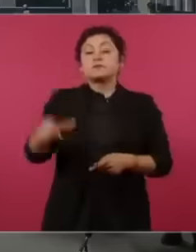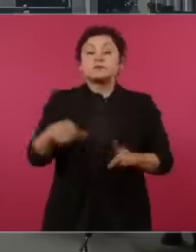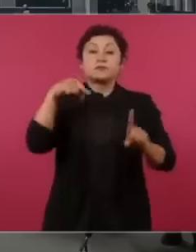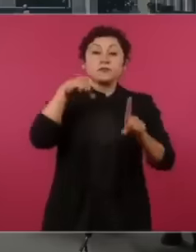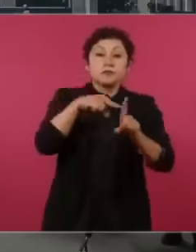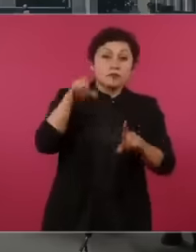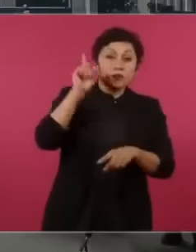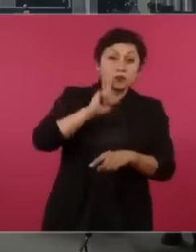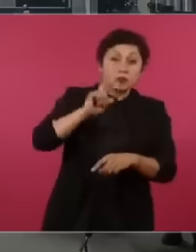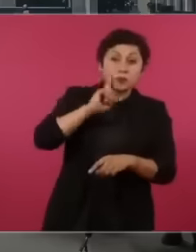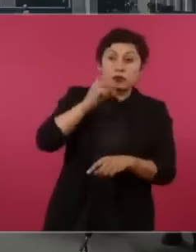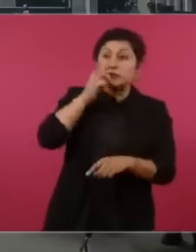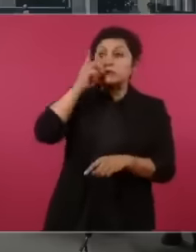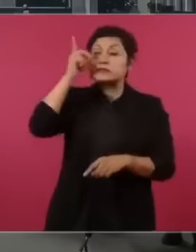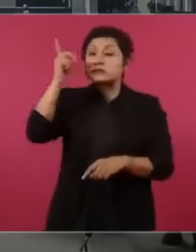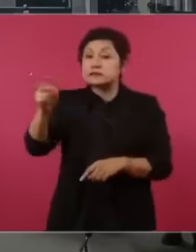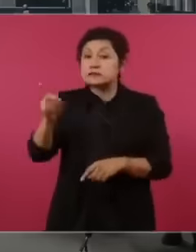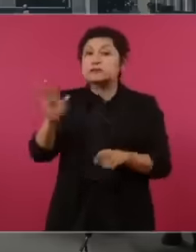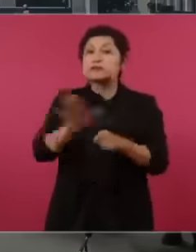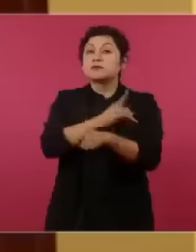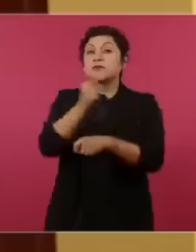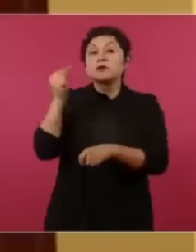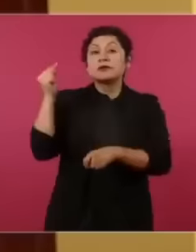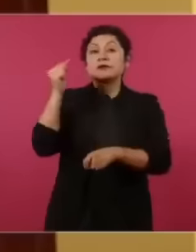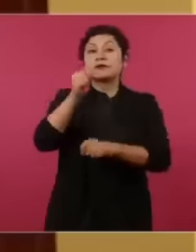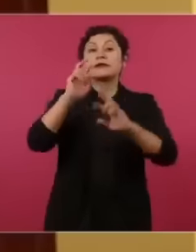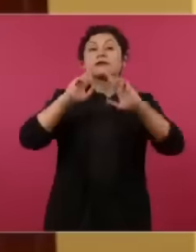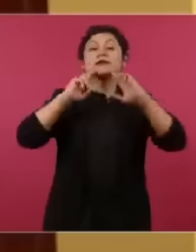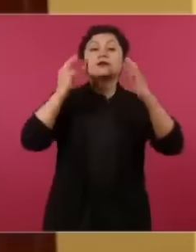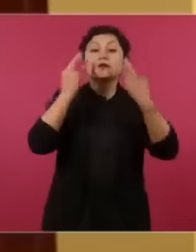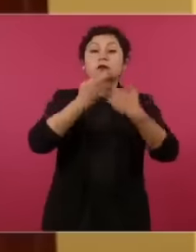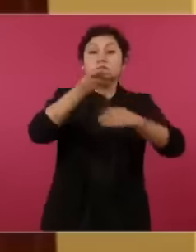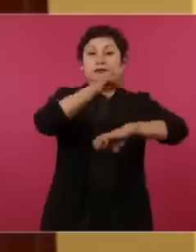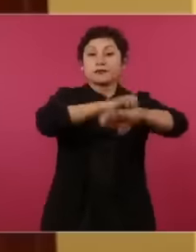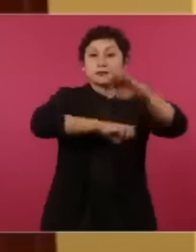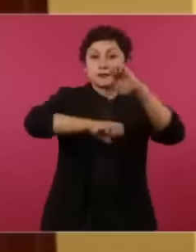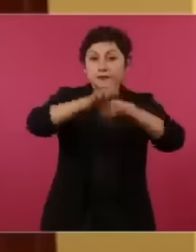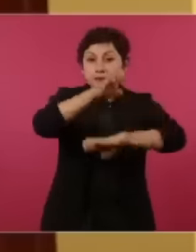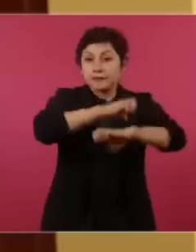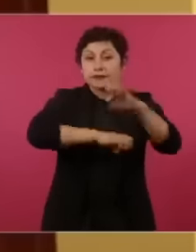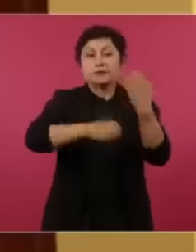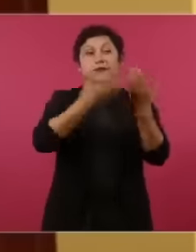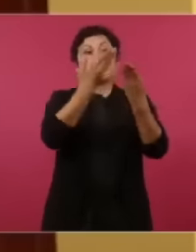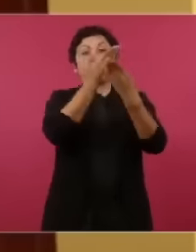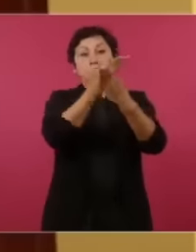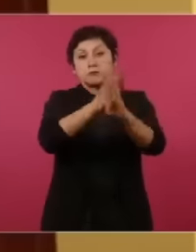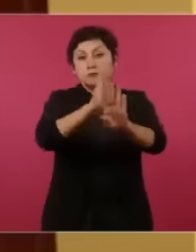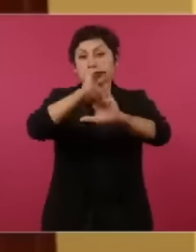because there are meetings with businessmen with bankers with a series of people to come up